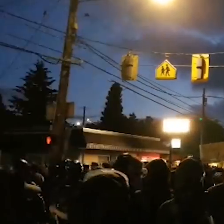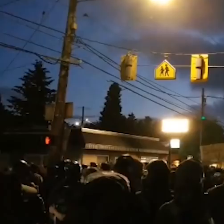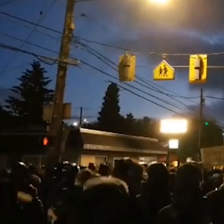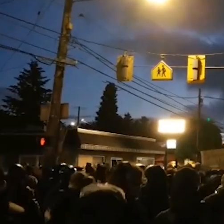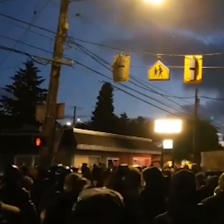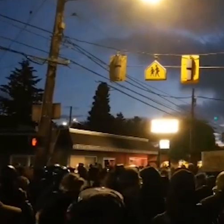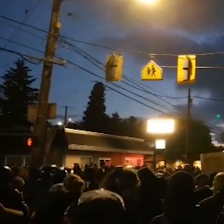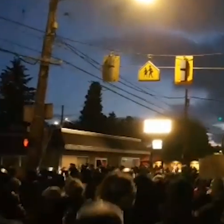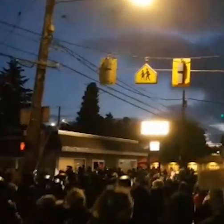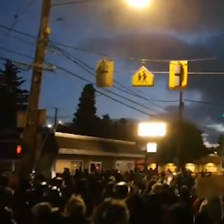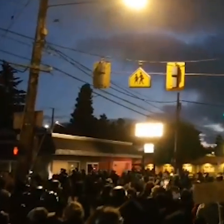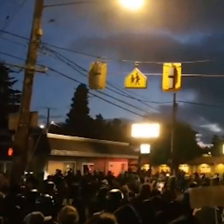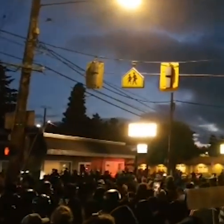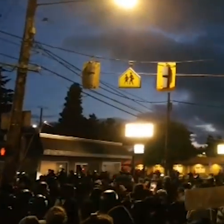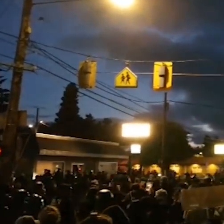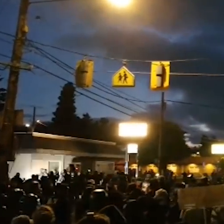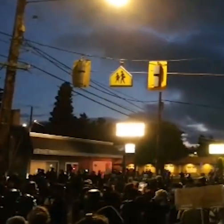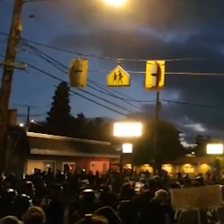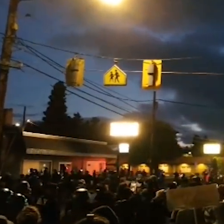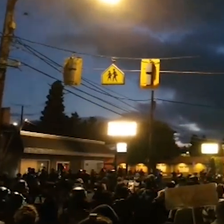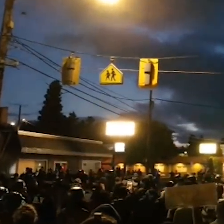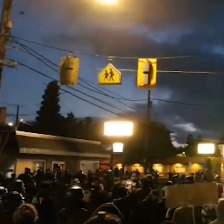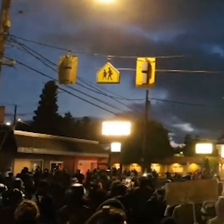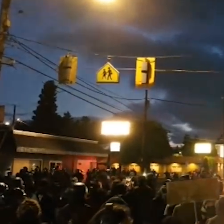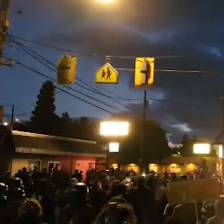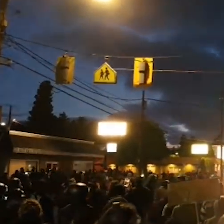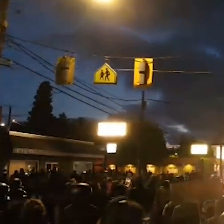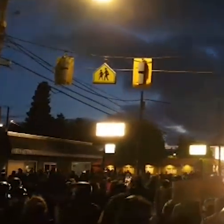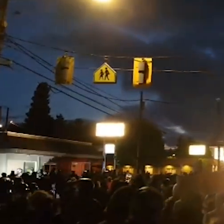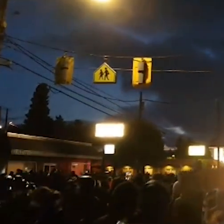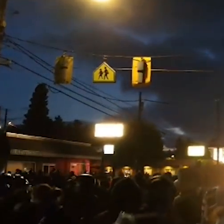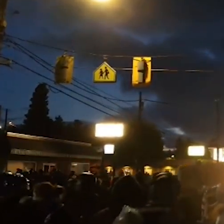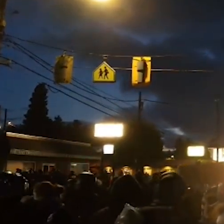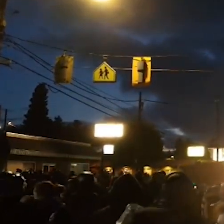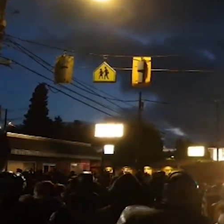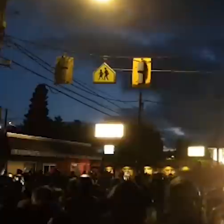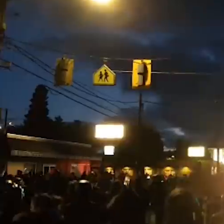that the crowd energy level will kind of come and go and just gradually